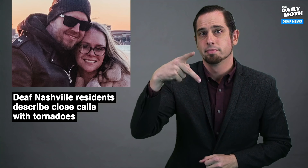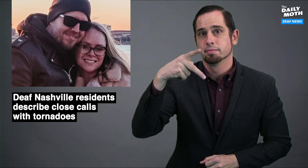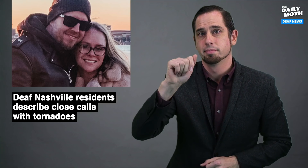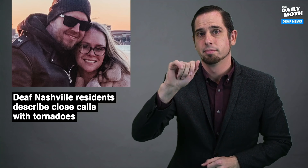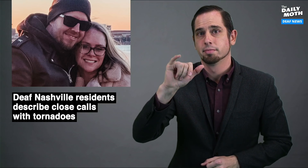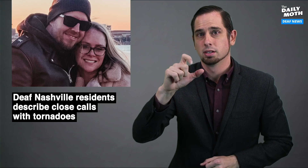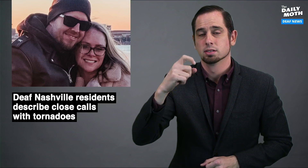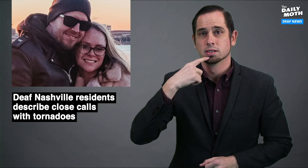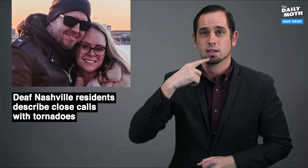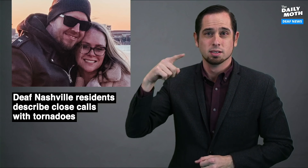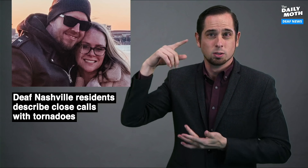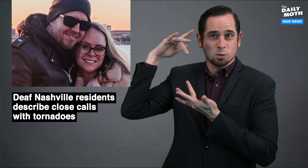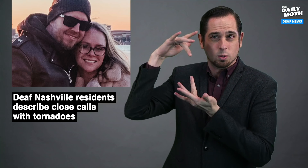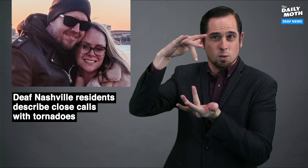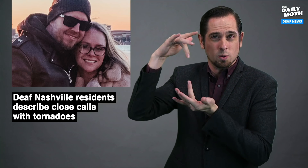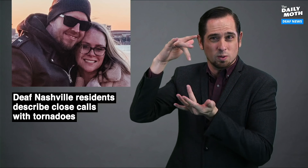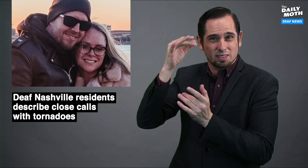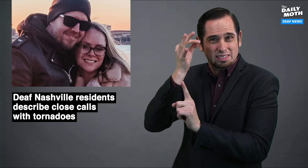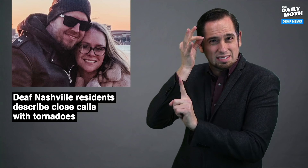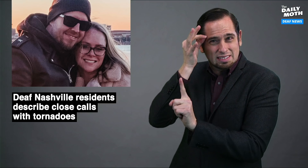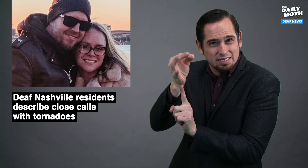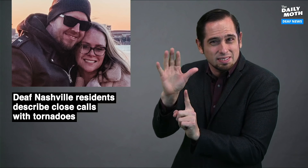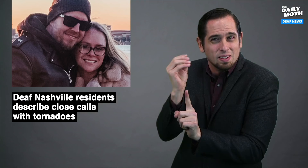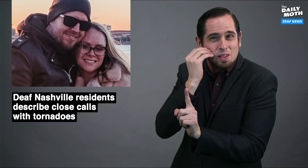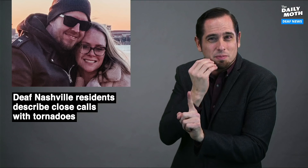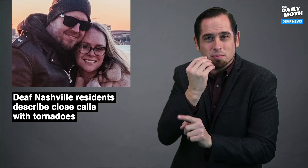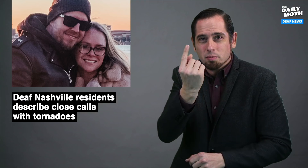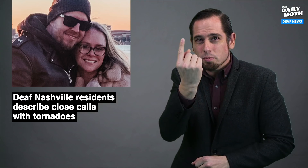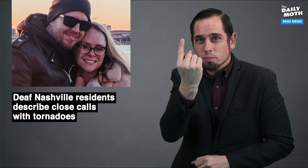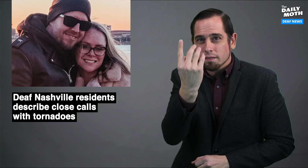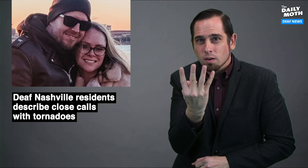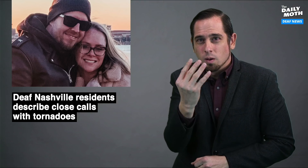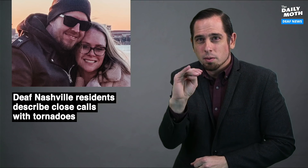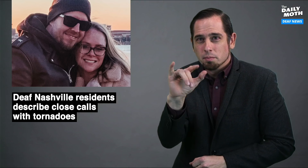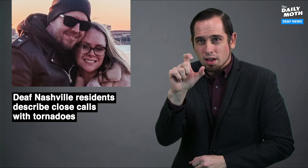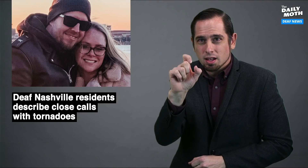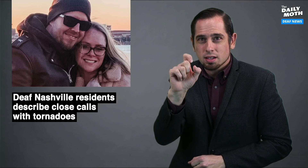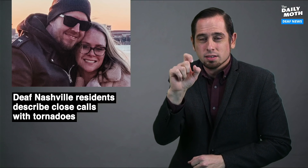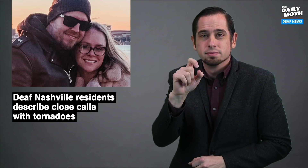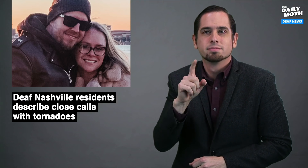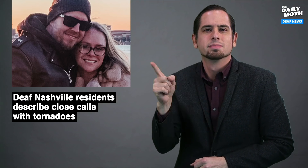Paige said a tornado missed her home by 1/4 of a mile.